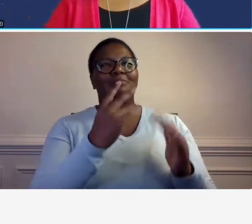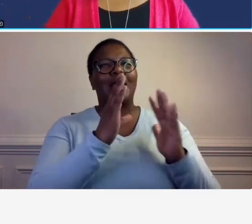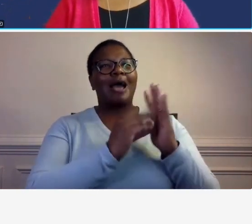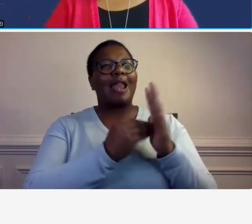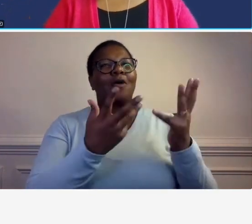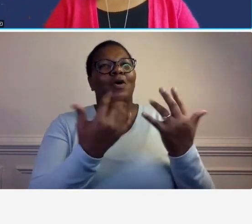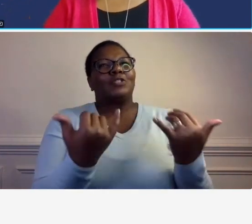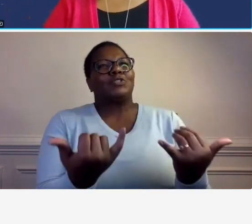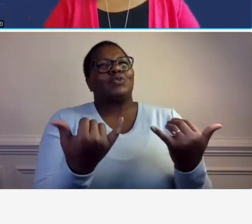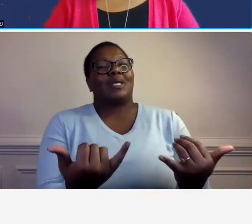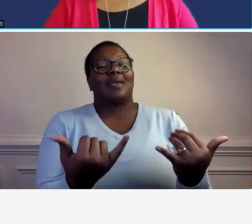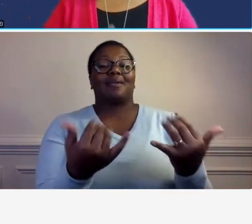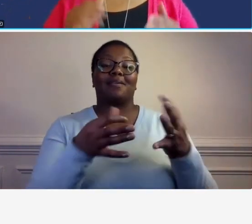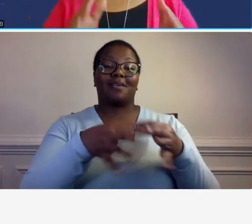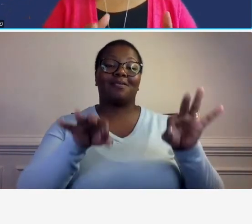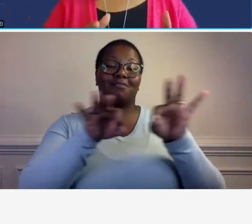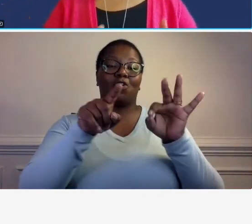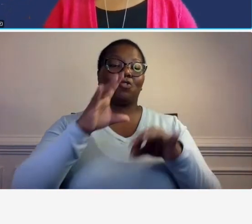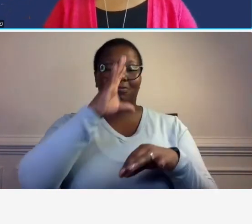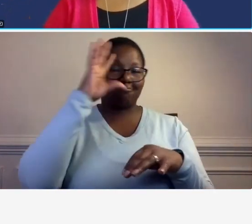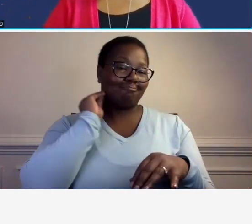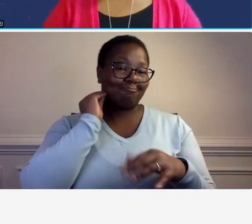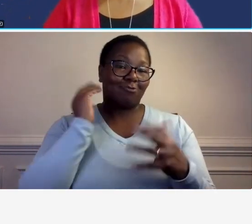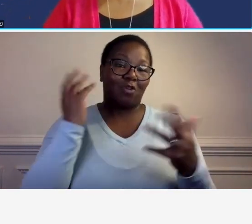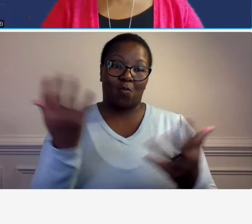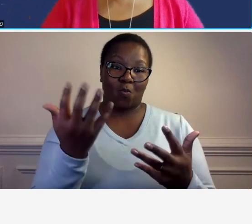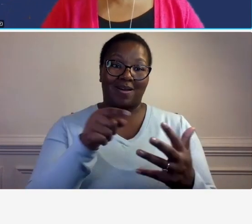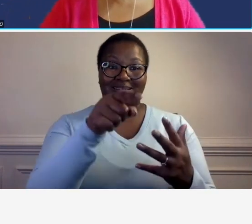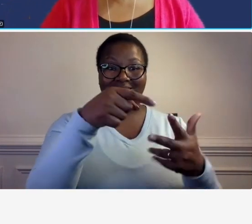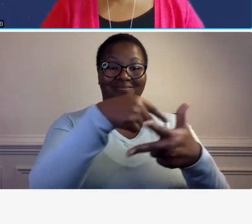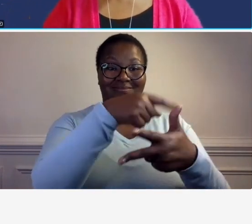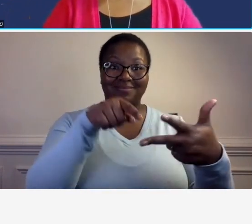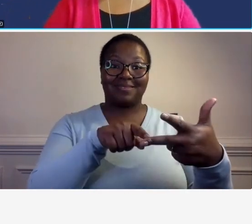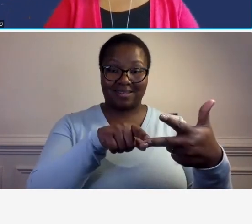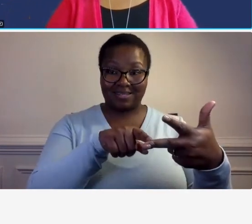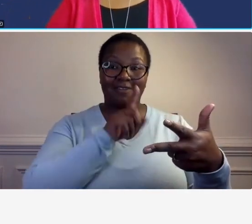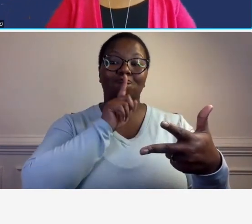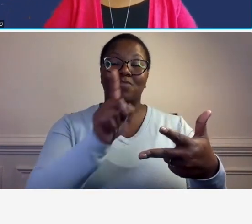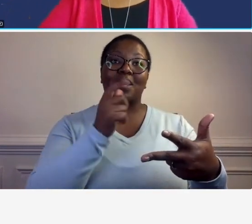walk away um with this the fact that there's guidance out there it seems like i mean it was